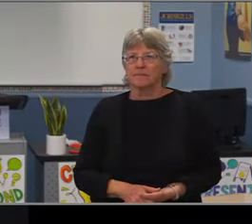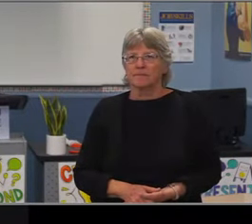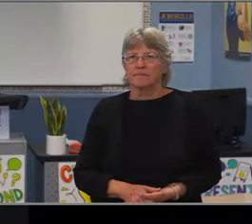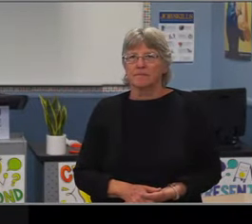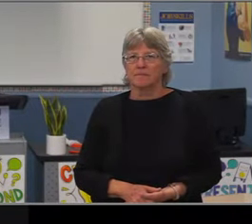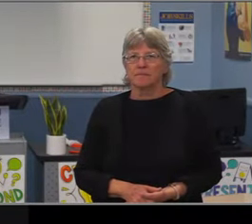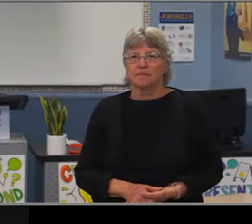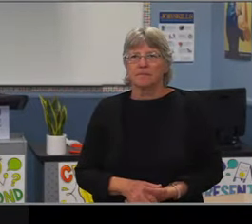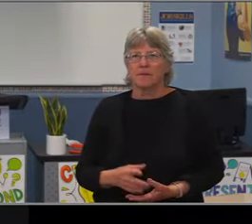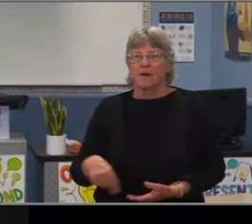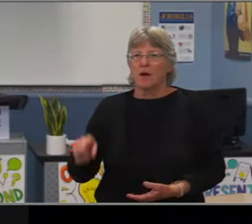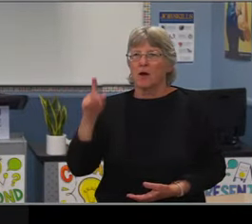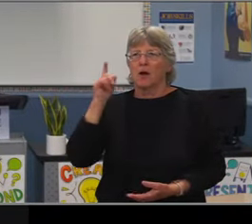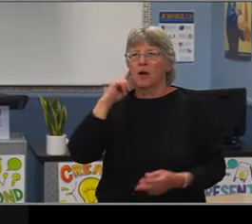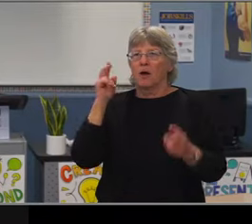pulling up to that presentation.